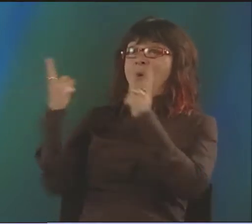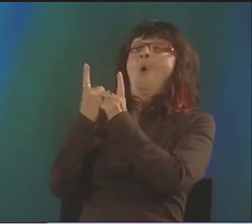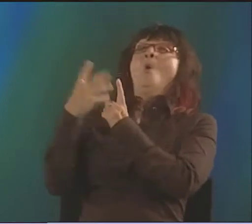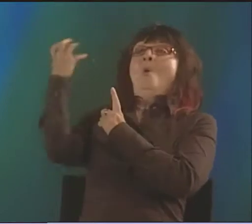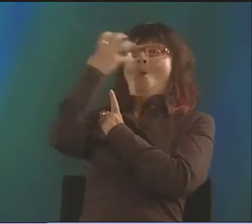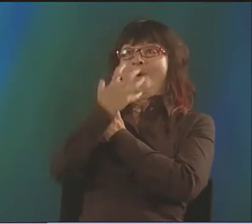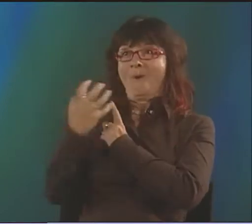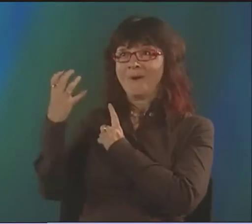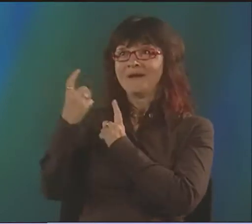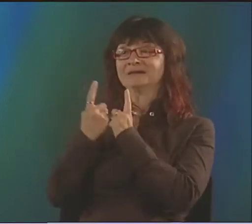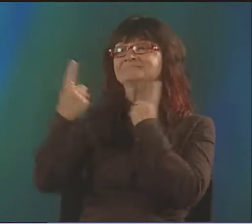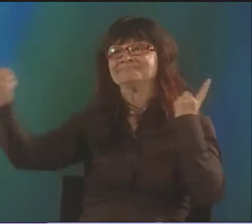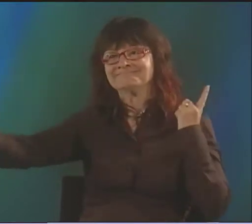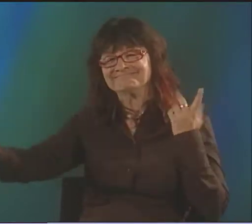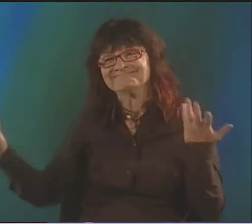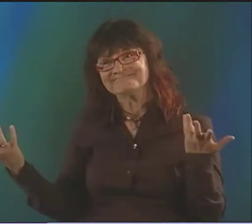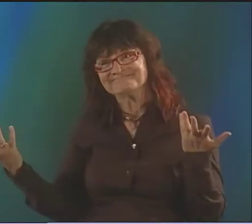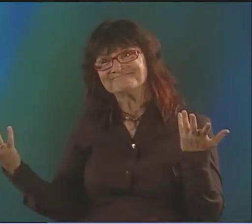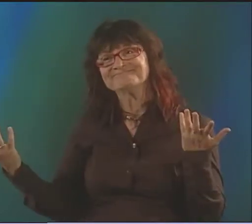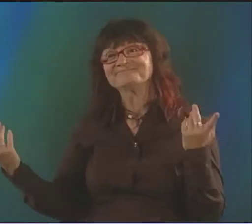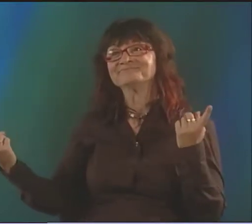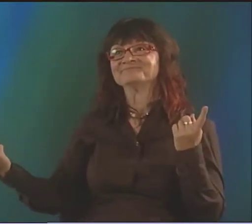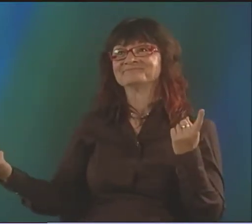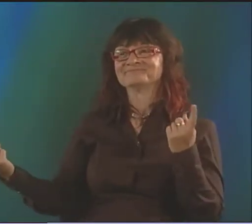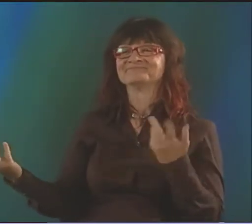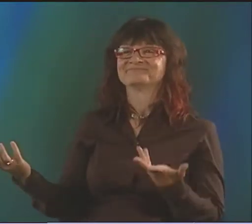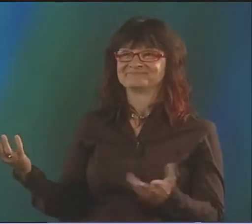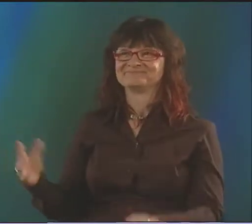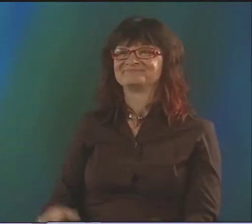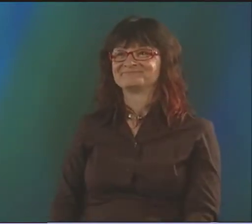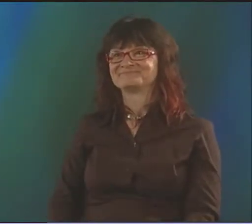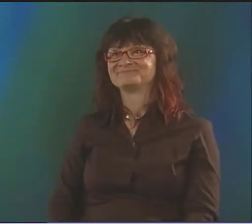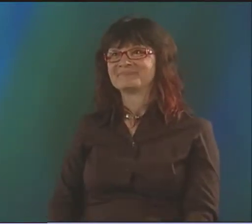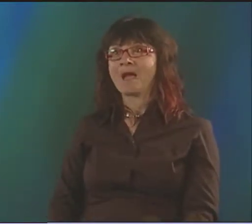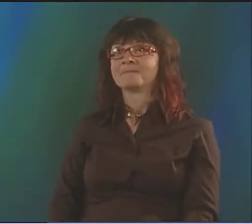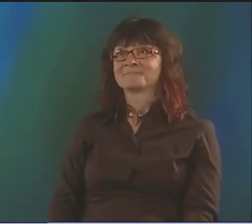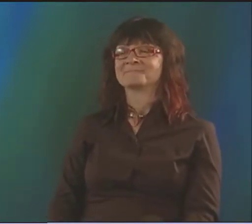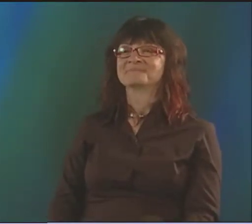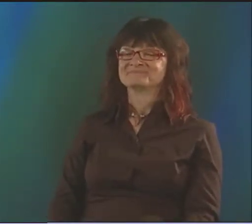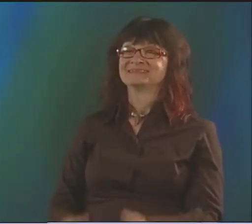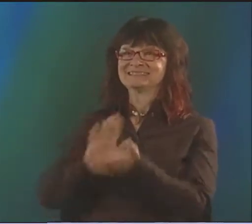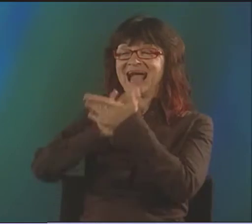SO A LOT OF FILMIC STYLES CAN GO INTO IT. PETER AND I, WOW, WHEN WE GET TOGETHER, IT'S GREAT,